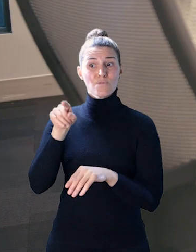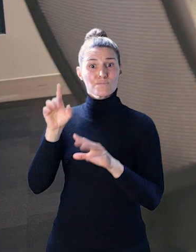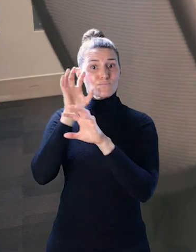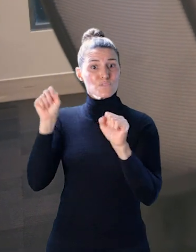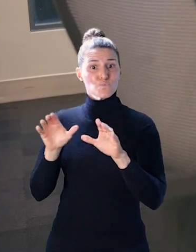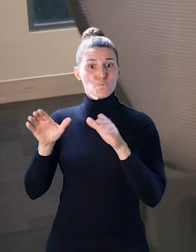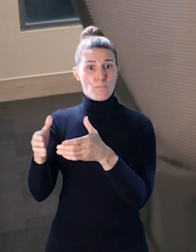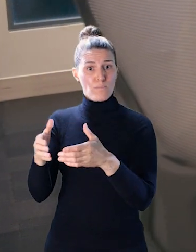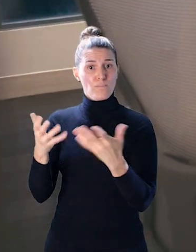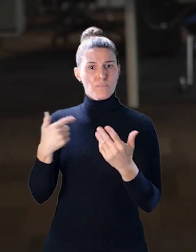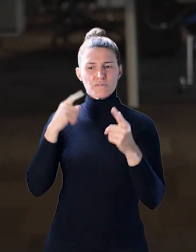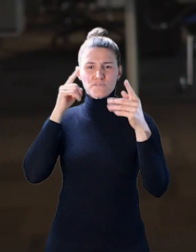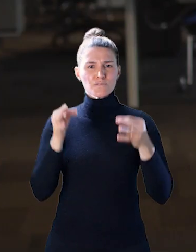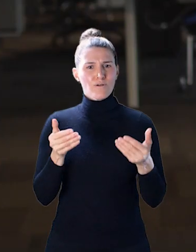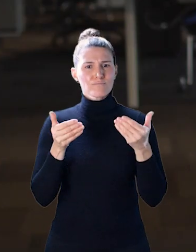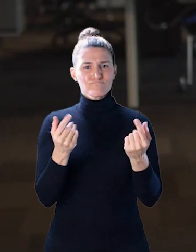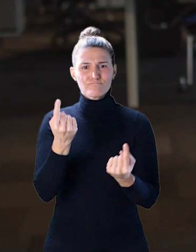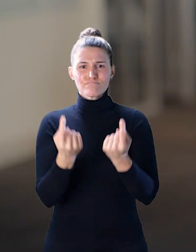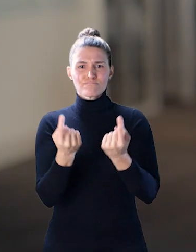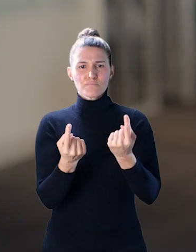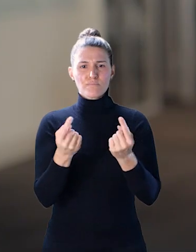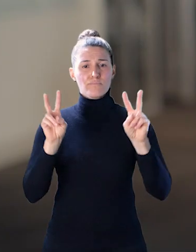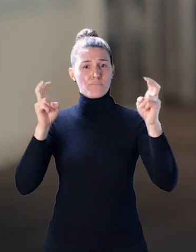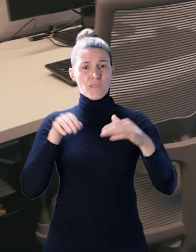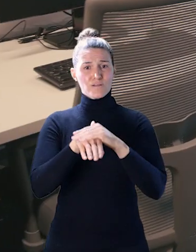the Presidents Group, and I decided to pilot something that